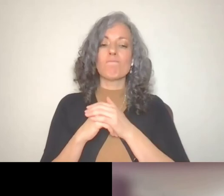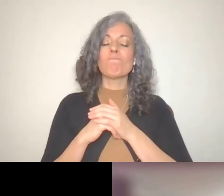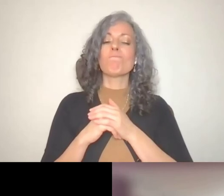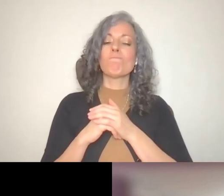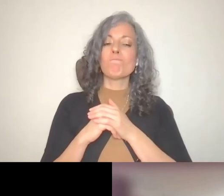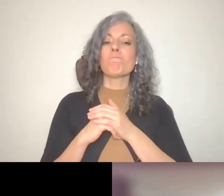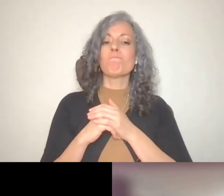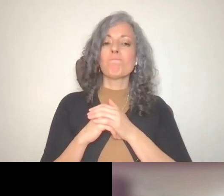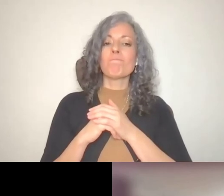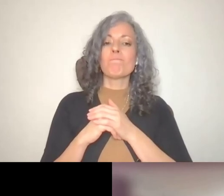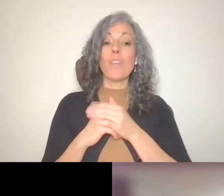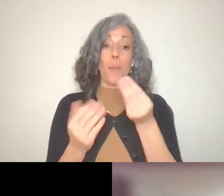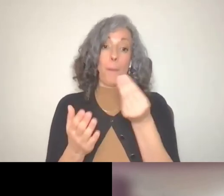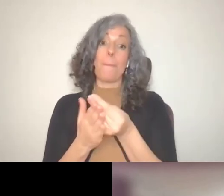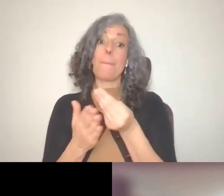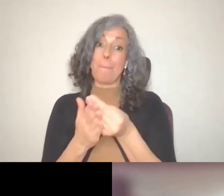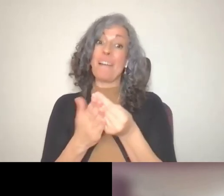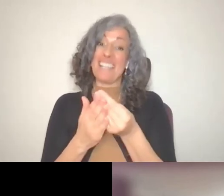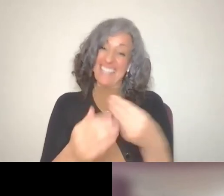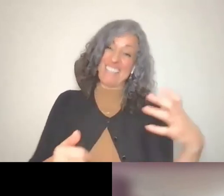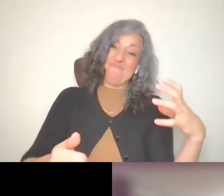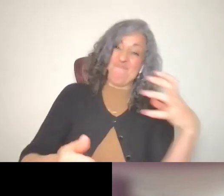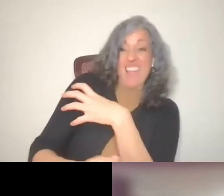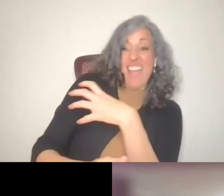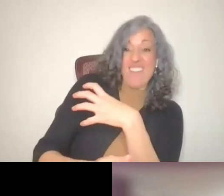Money is power frankly and having the